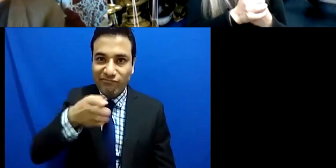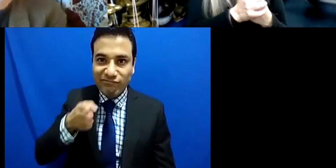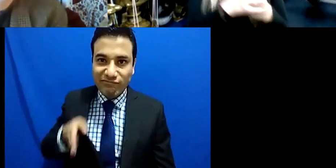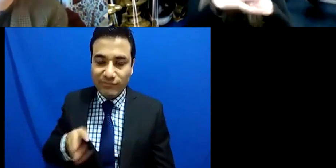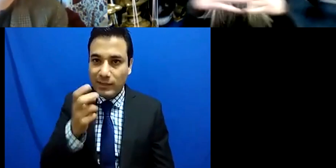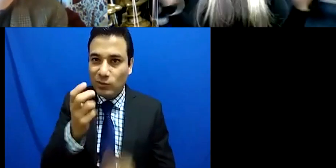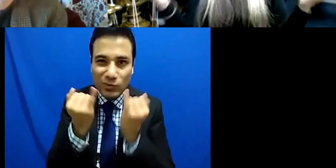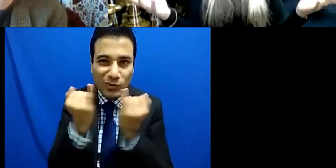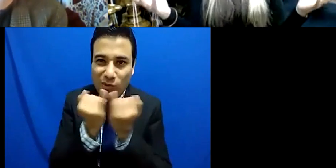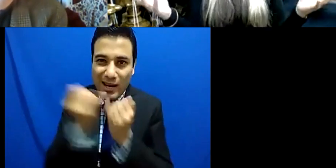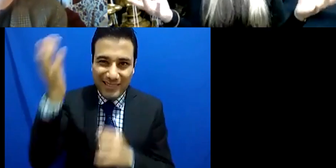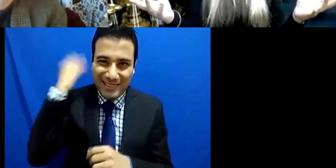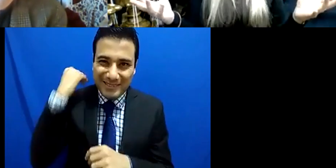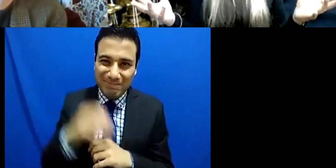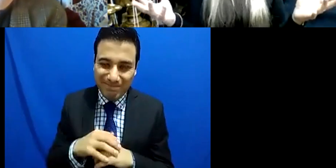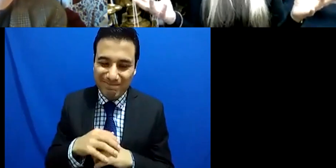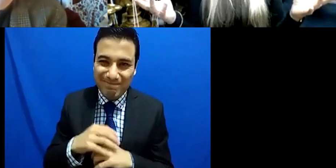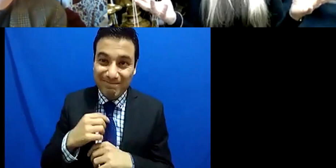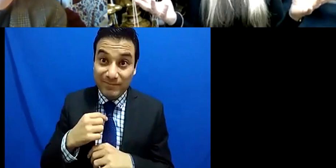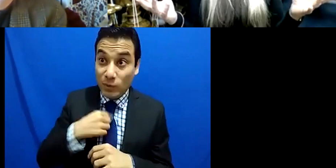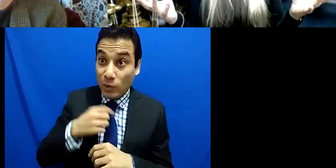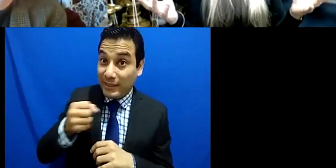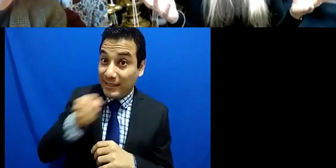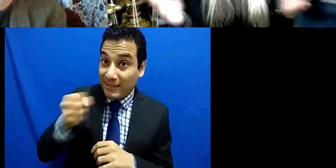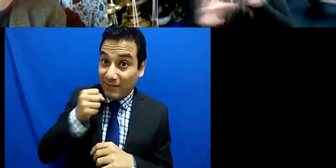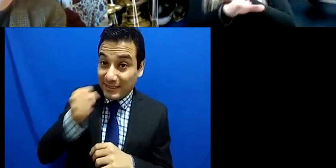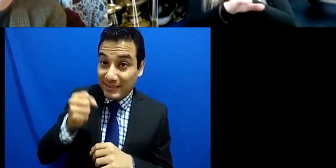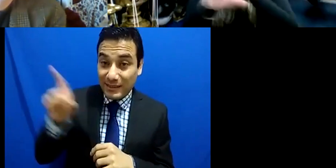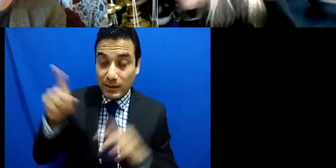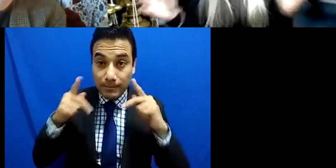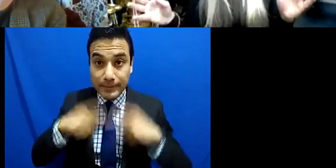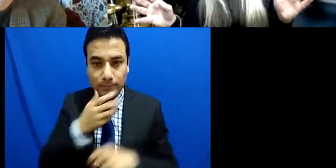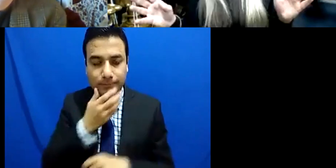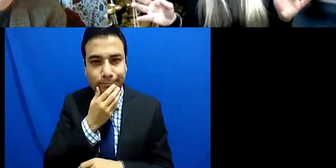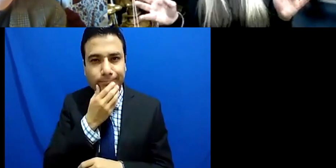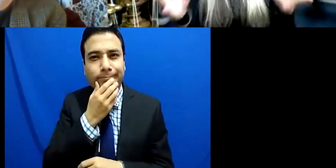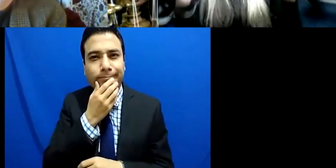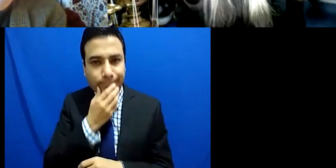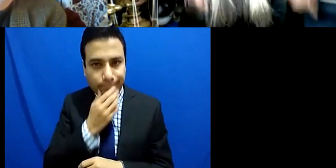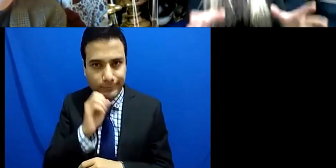so, it opened up then the possibilities for the academy to think all we have to do is listen to